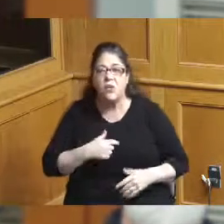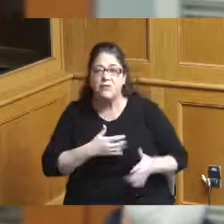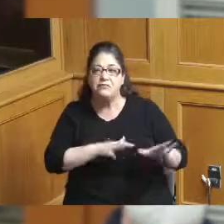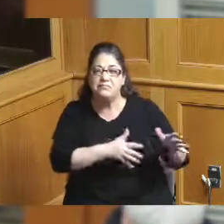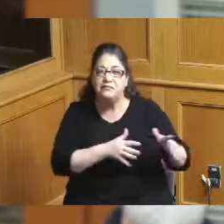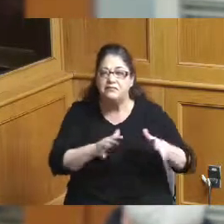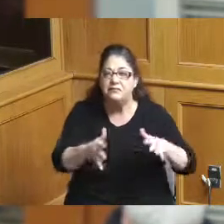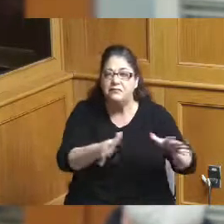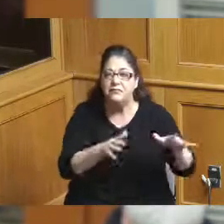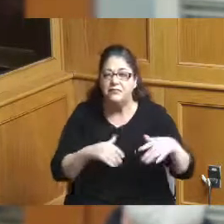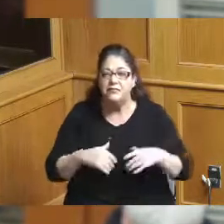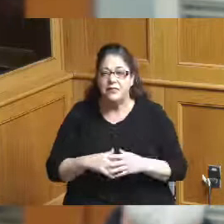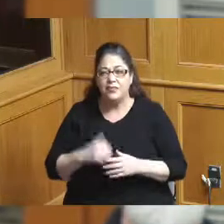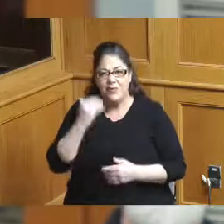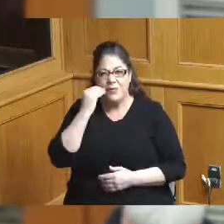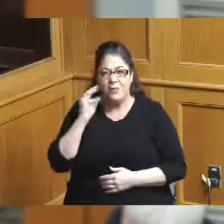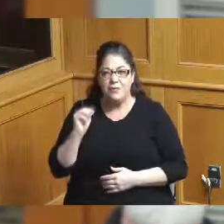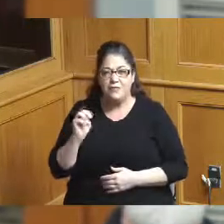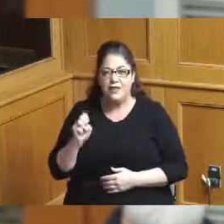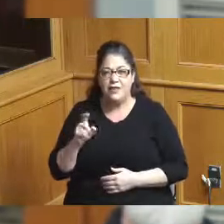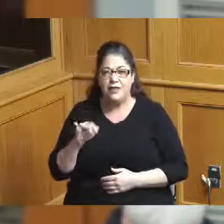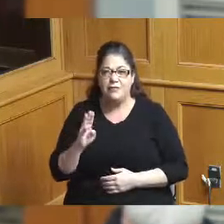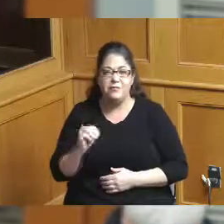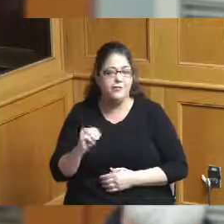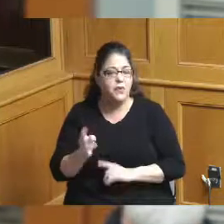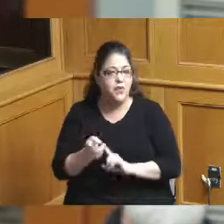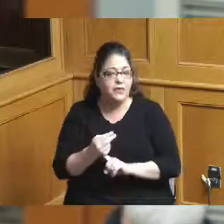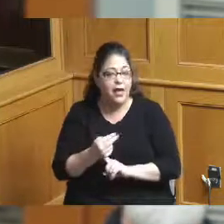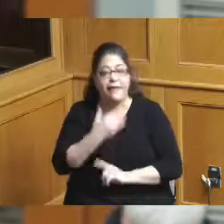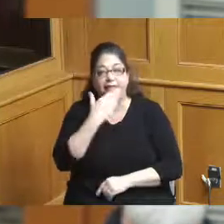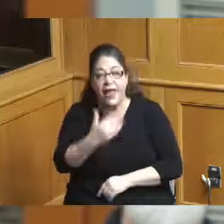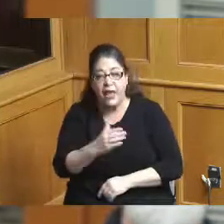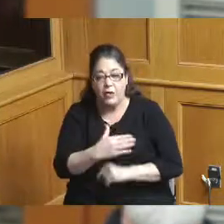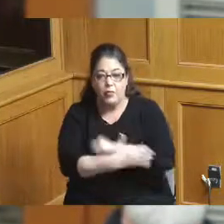what's going on with the millennium hotel thank you to our County Commission for your leadership